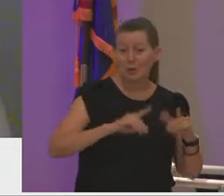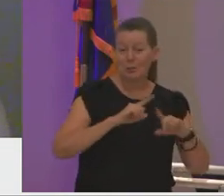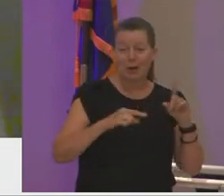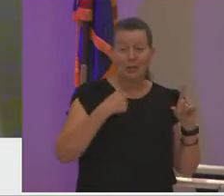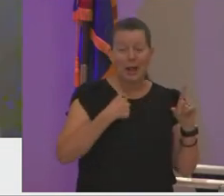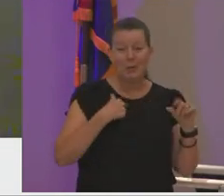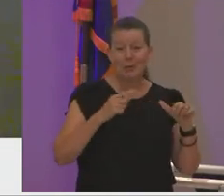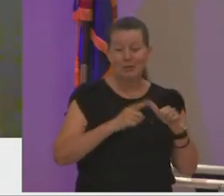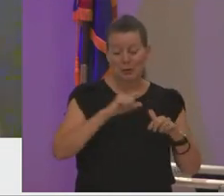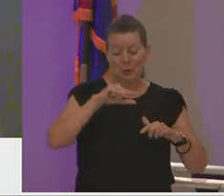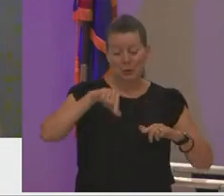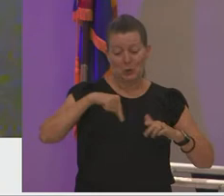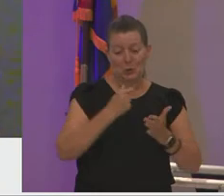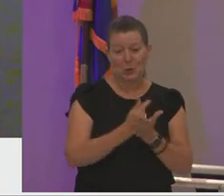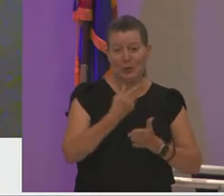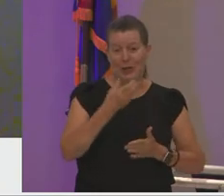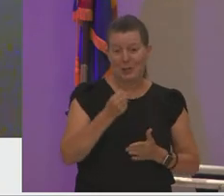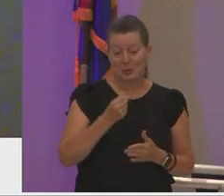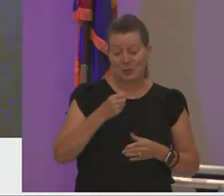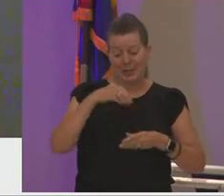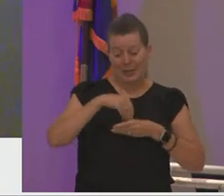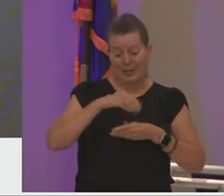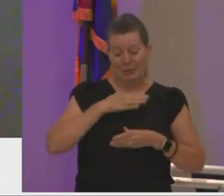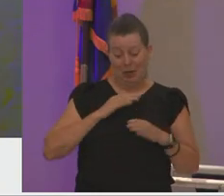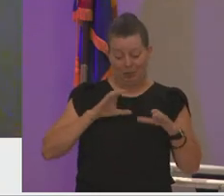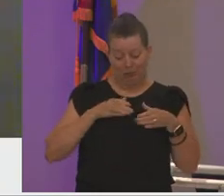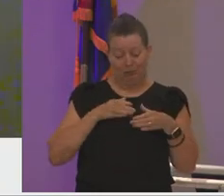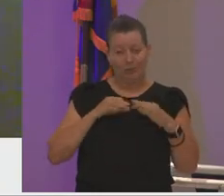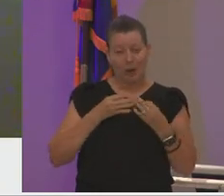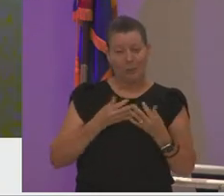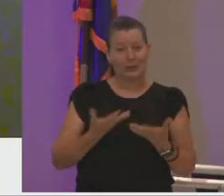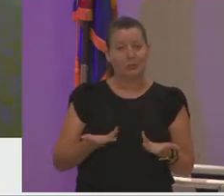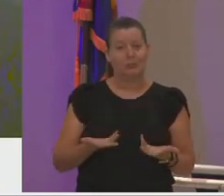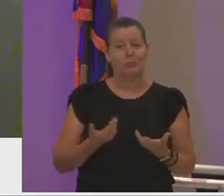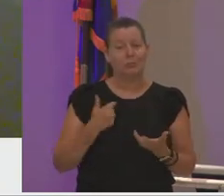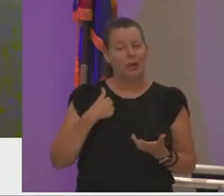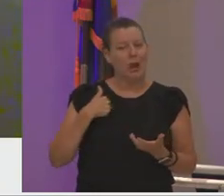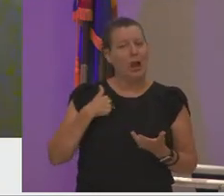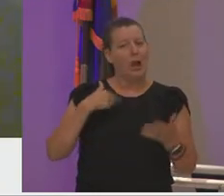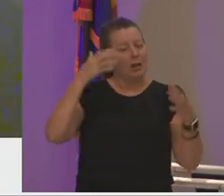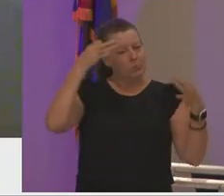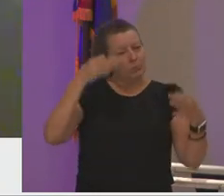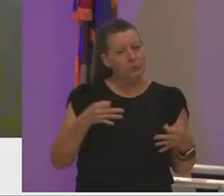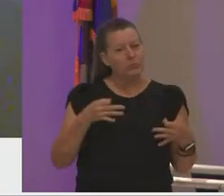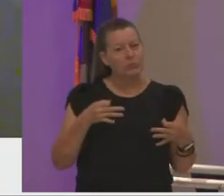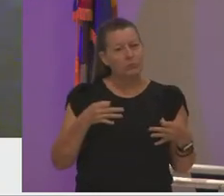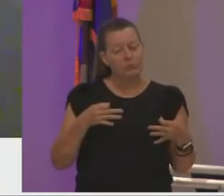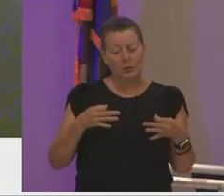graduate high school in my immediate family i consciously decided to break generational patterns